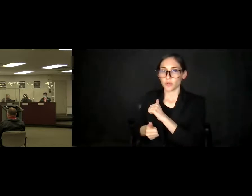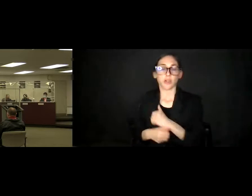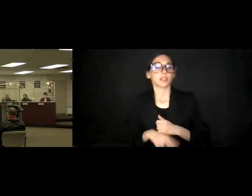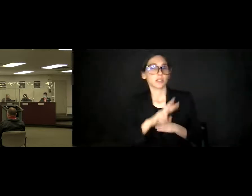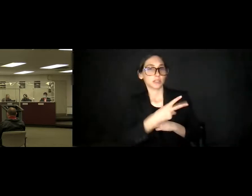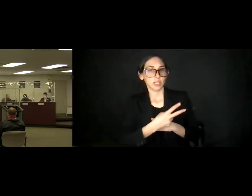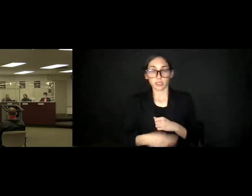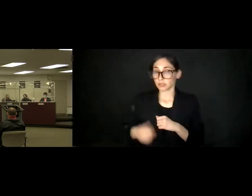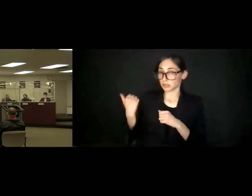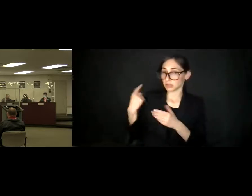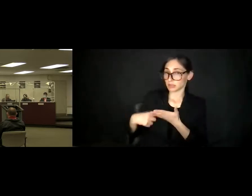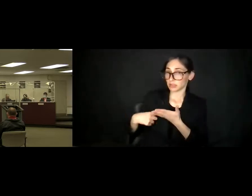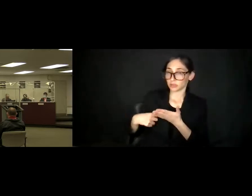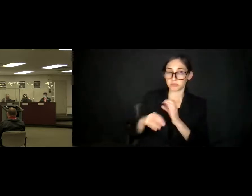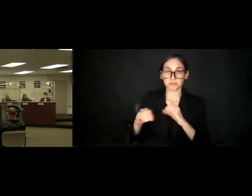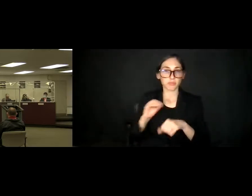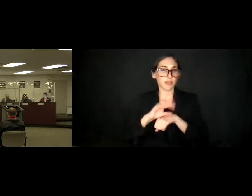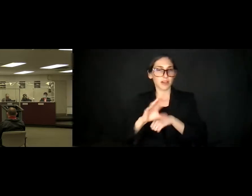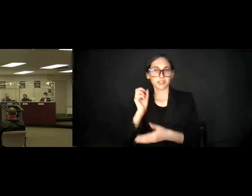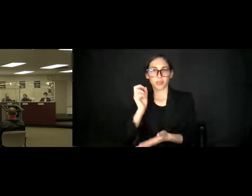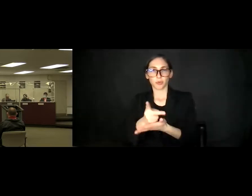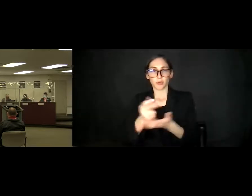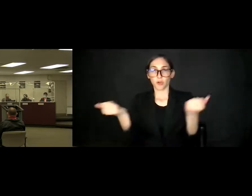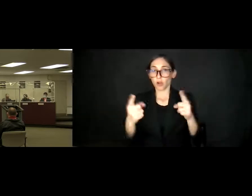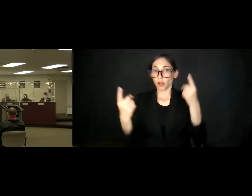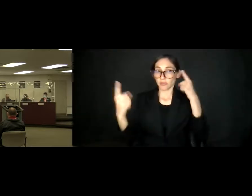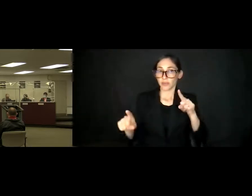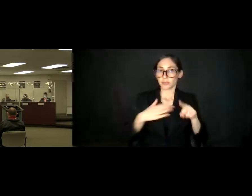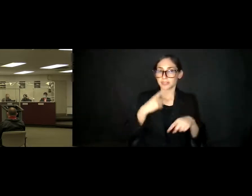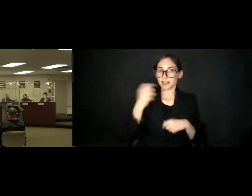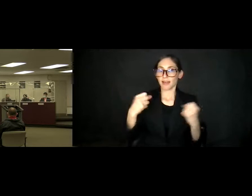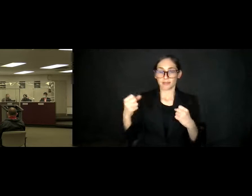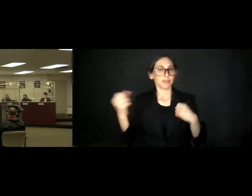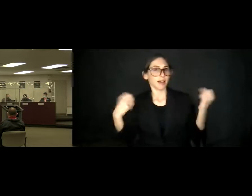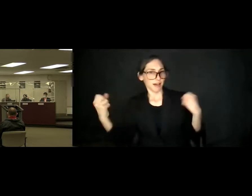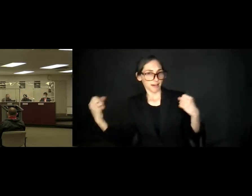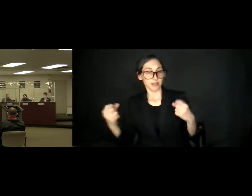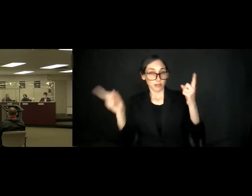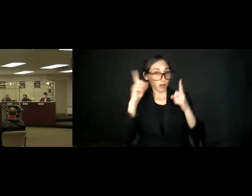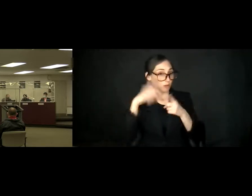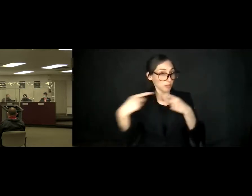Advice? Approved. All those in favor, please say aye. Aye. Oppose? Passes with five yes votes.